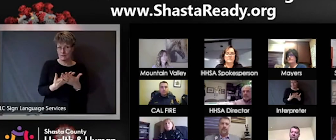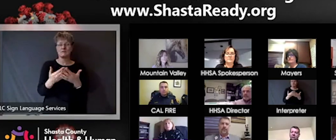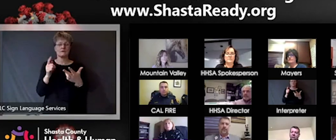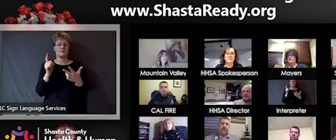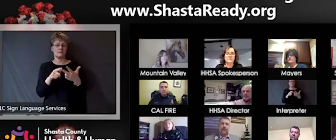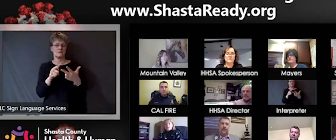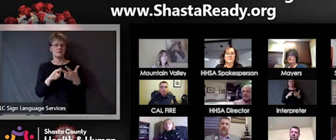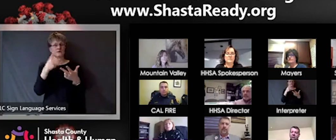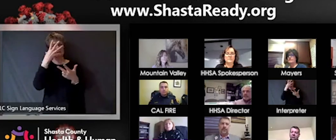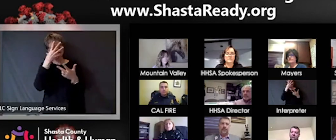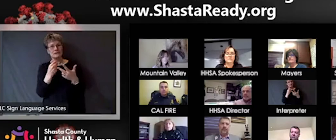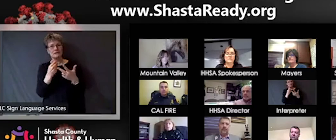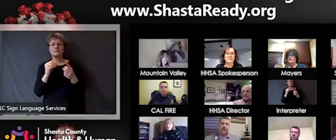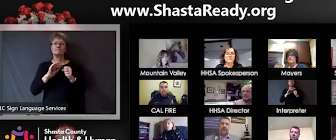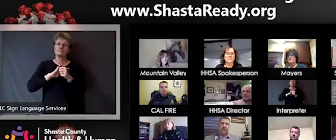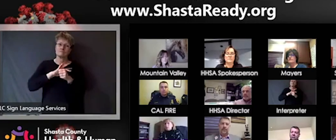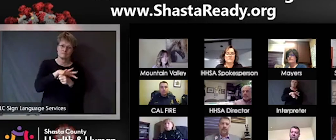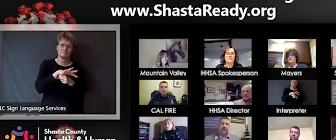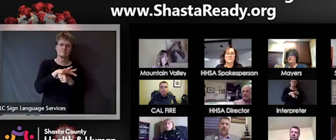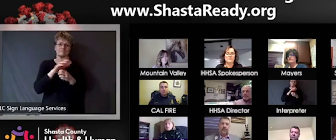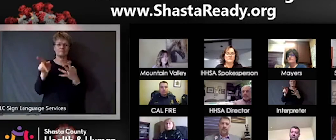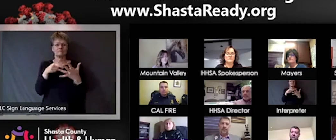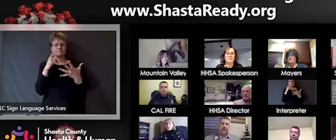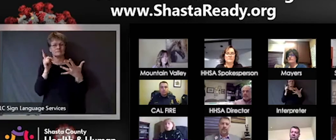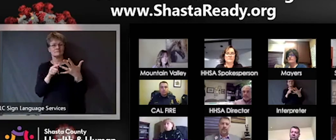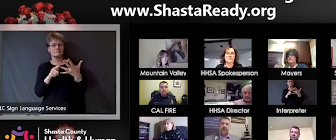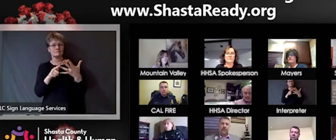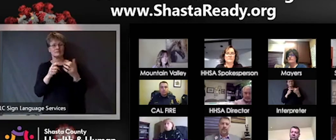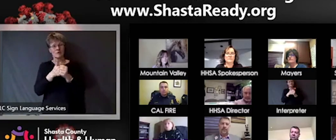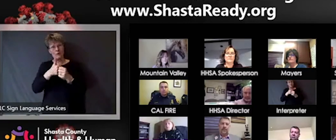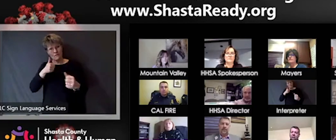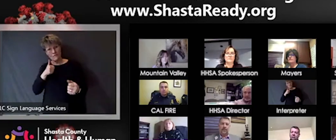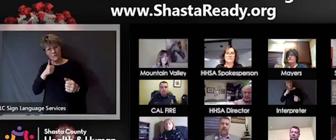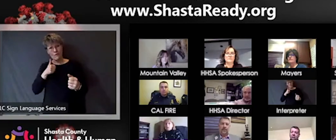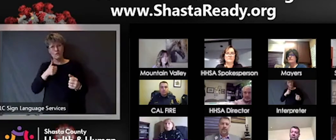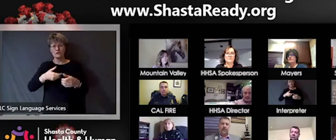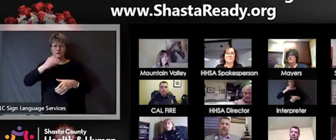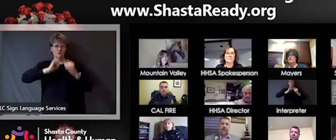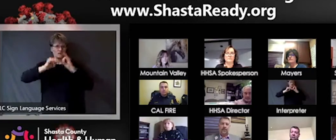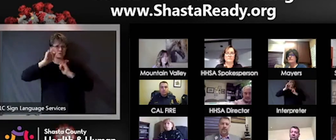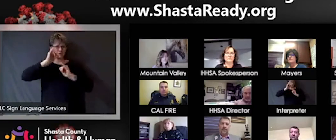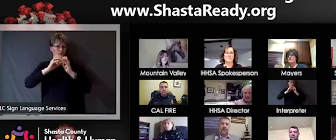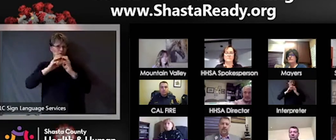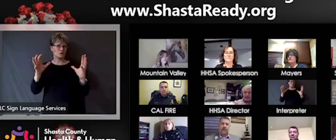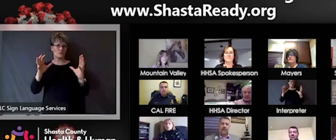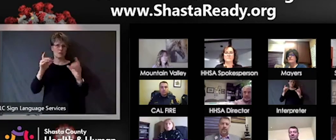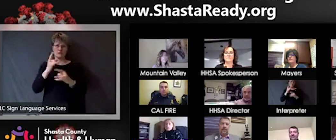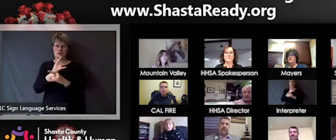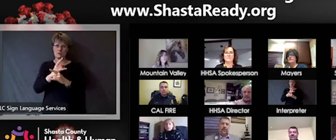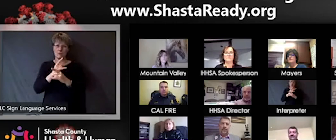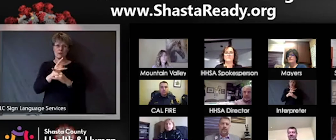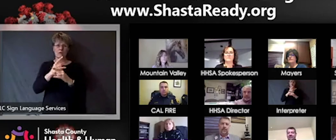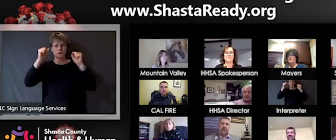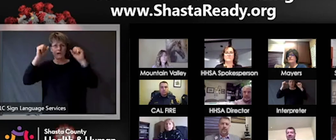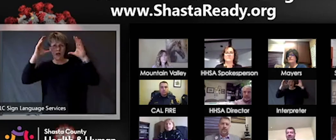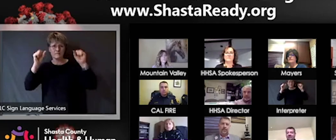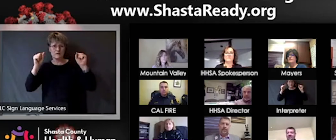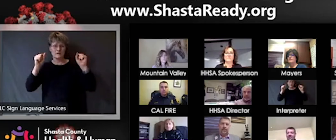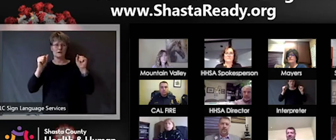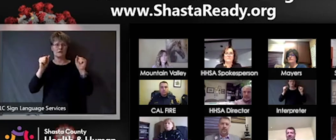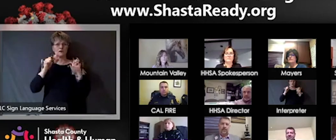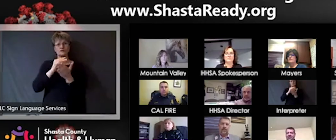sleep, avoiding things like excessive alcohol, caffeine, sugar and practicing